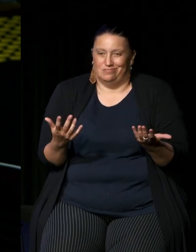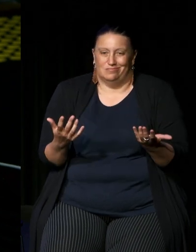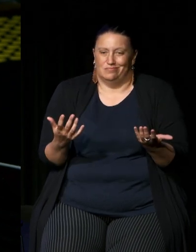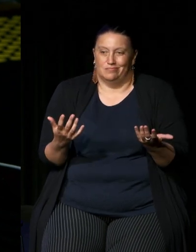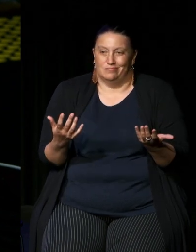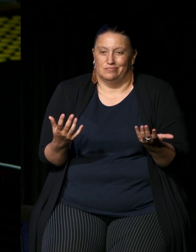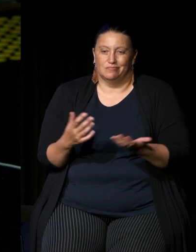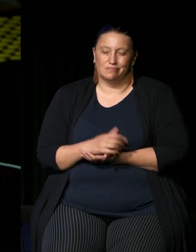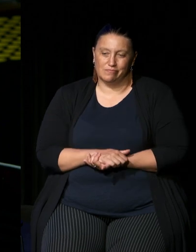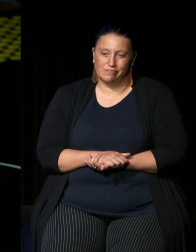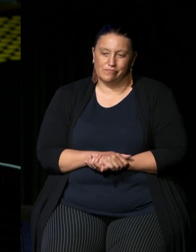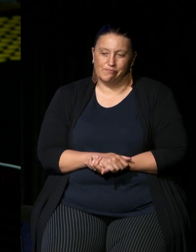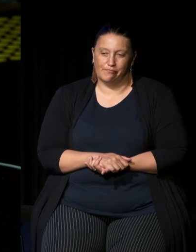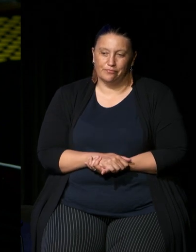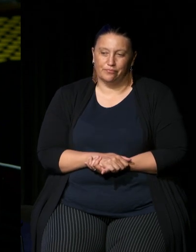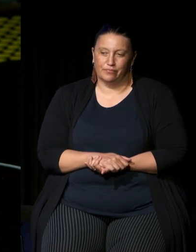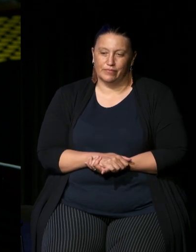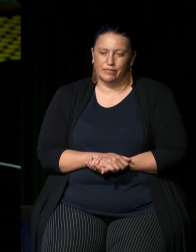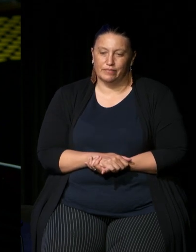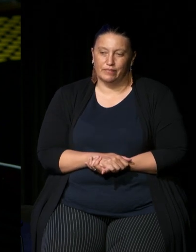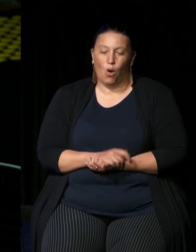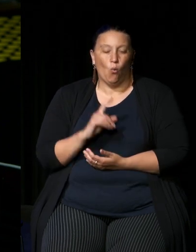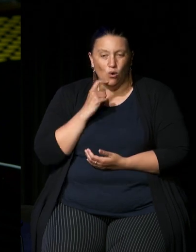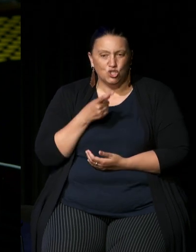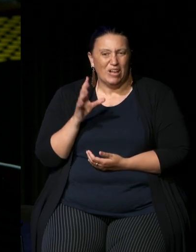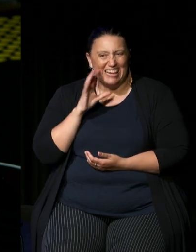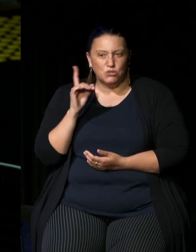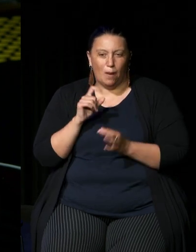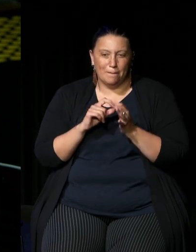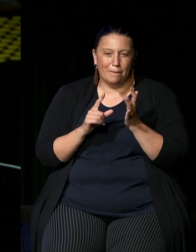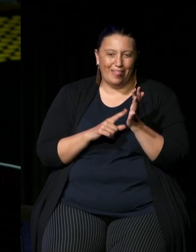um would you listen to what Bill Gates said what's best for you in your house